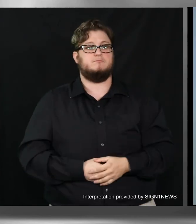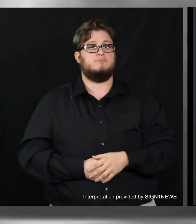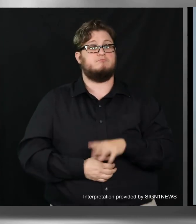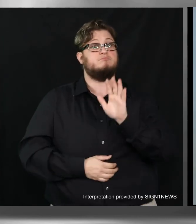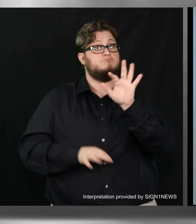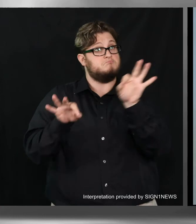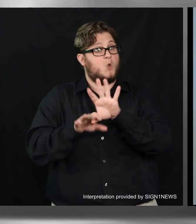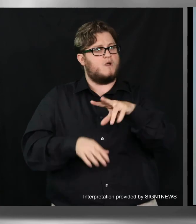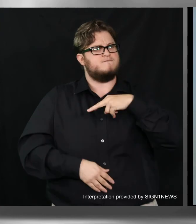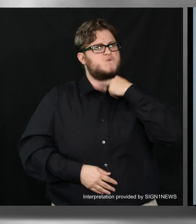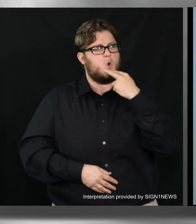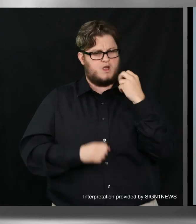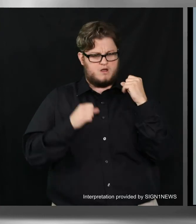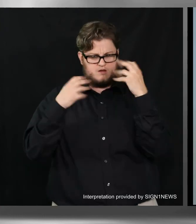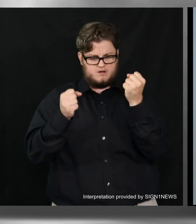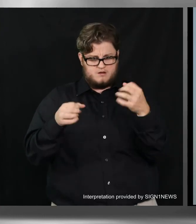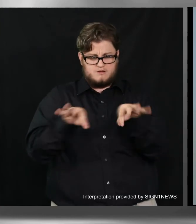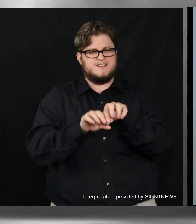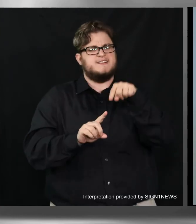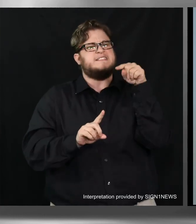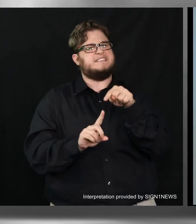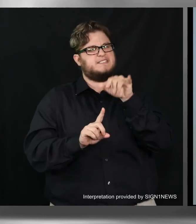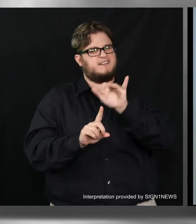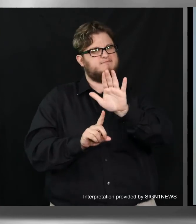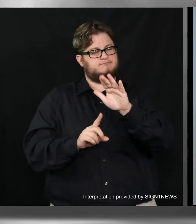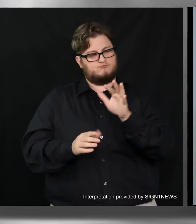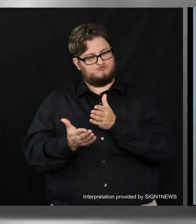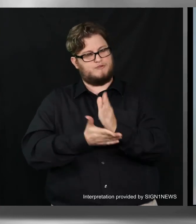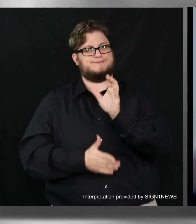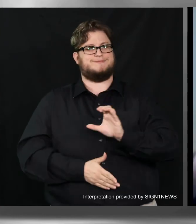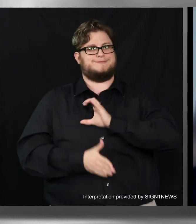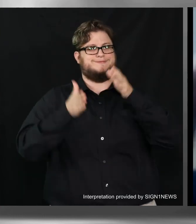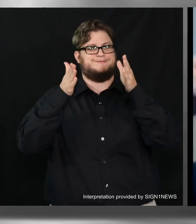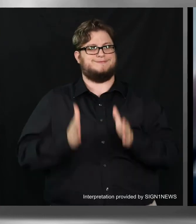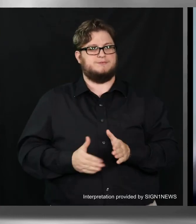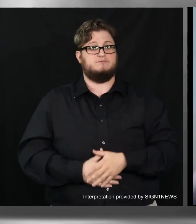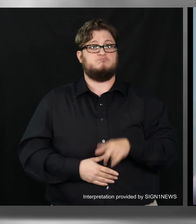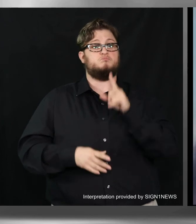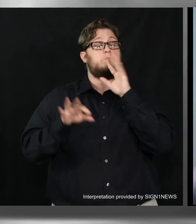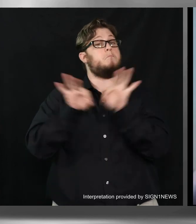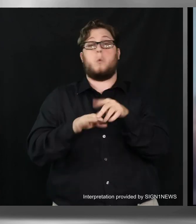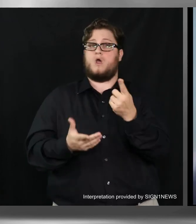This is your right as a citizen and it is important that you Rise Up and Speak Out!